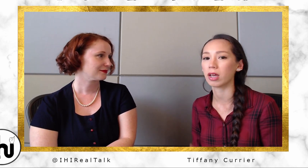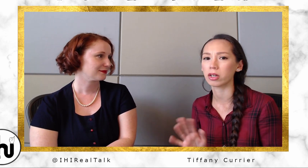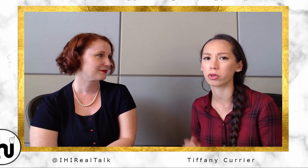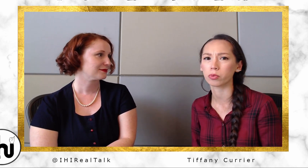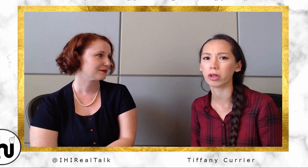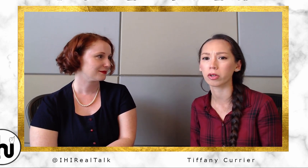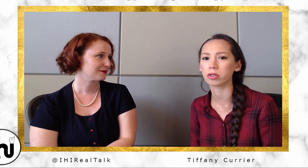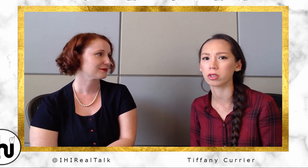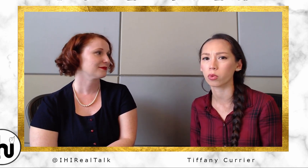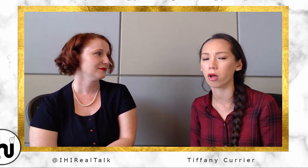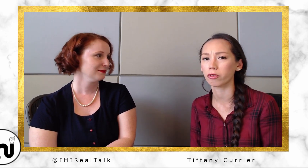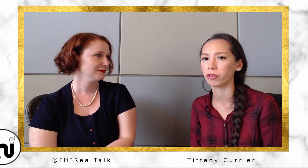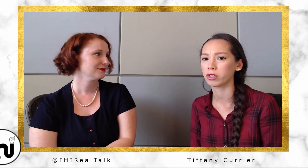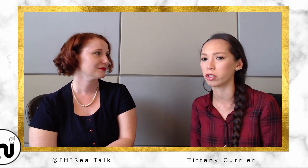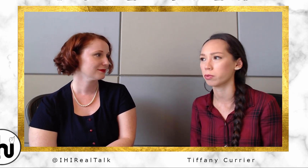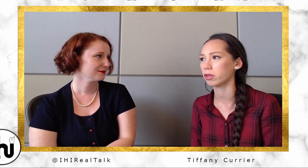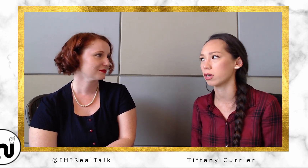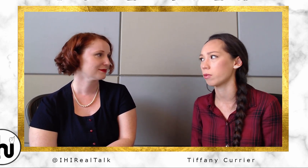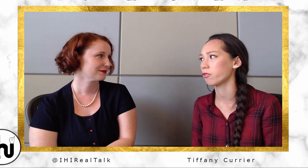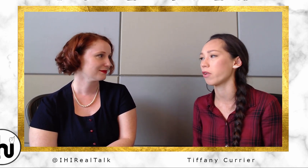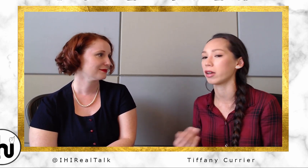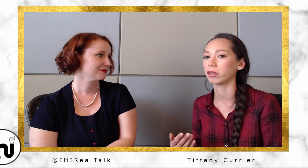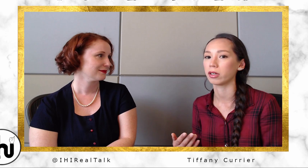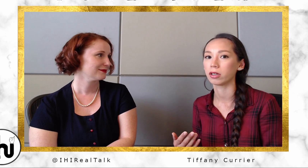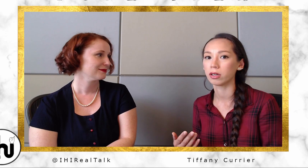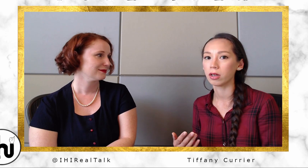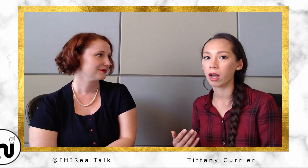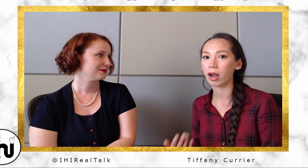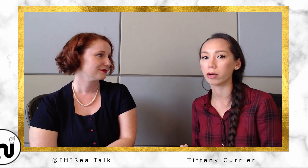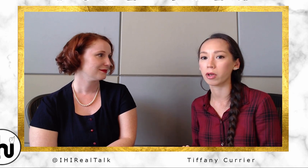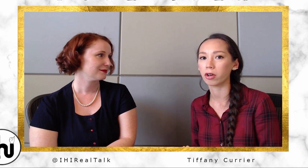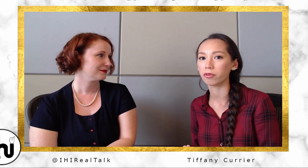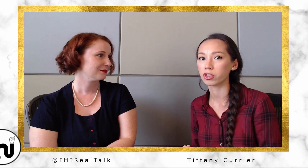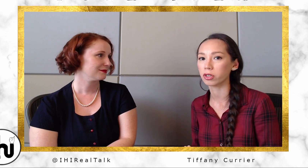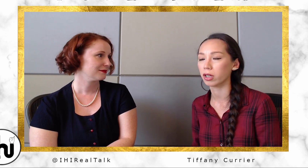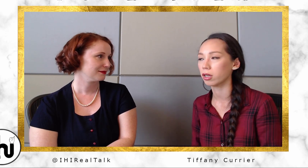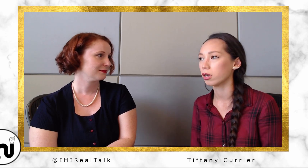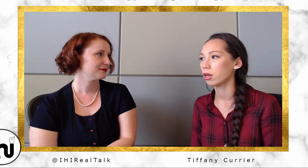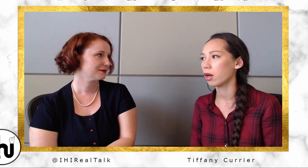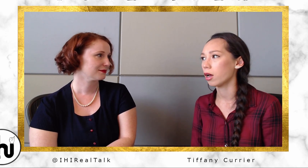probably close to 12 or 15 years, by the time they finally hired me on officially.